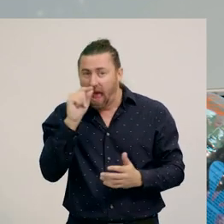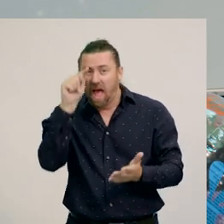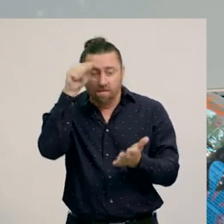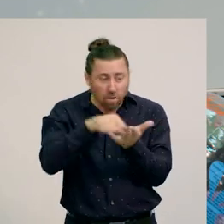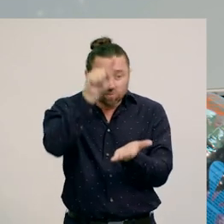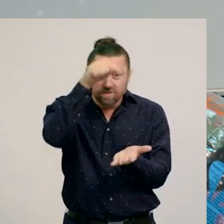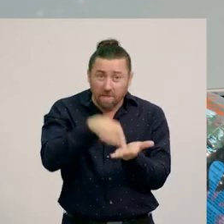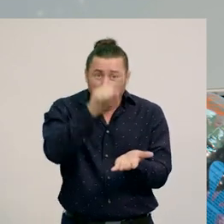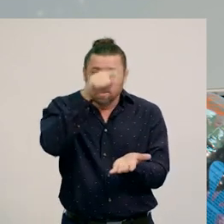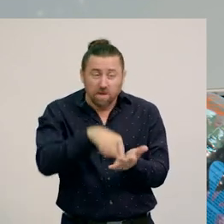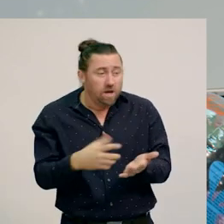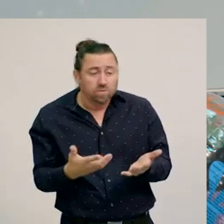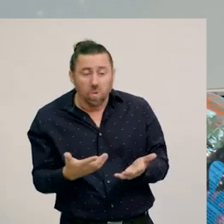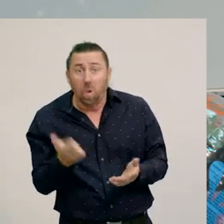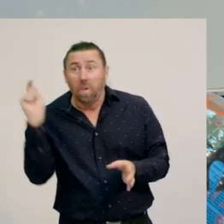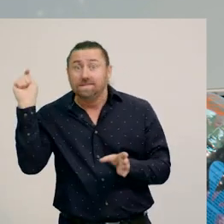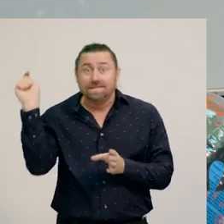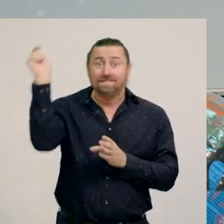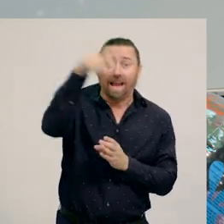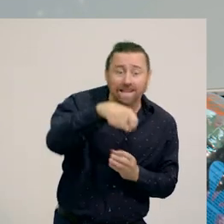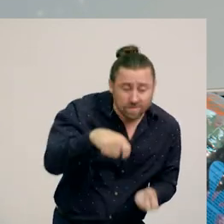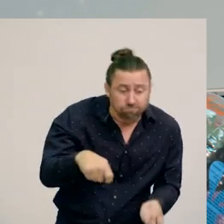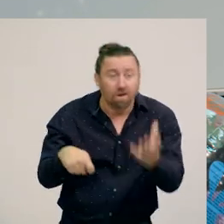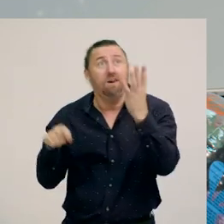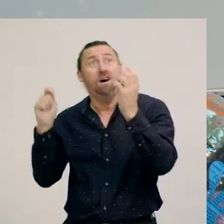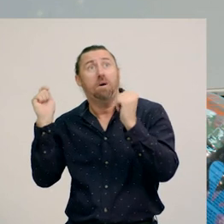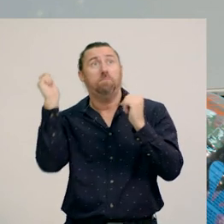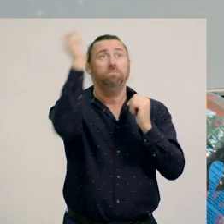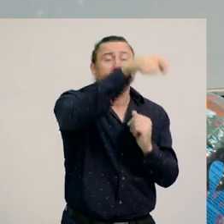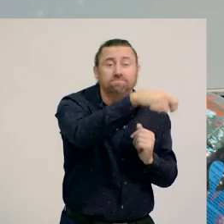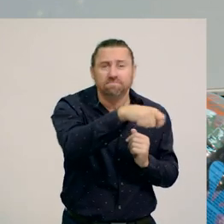You might have a tennis ball that you hit with a racquet or a push.